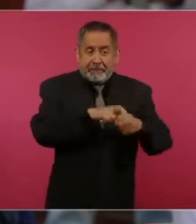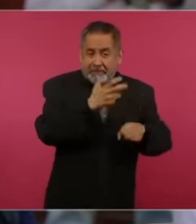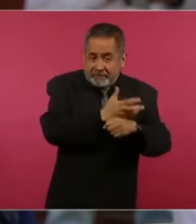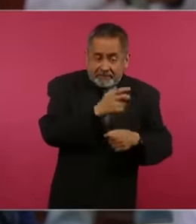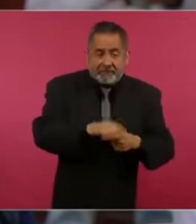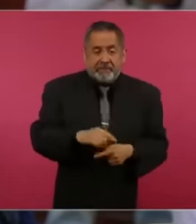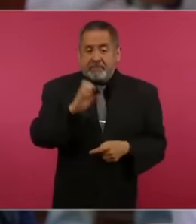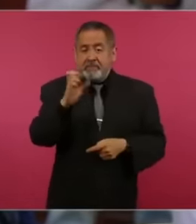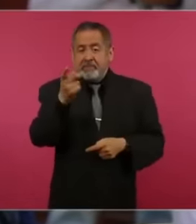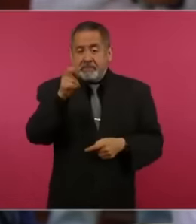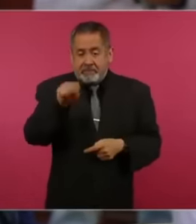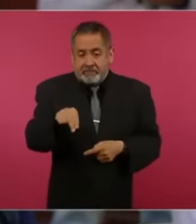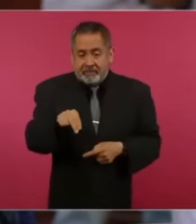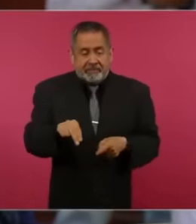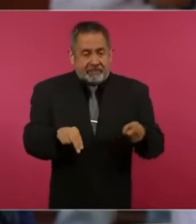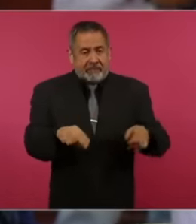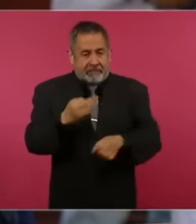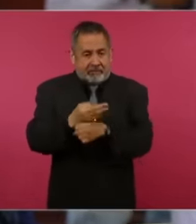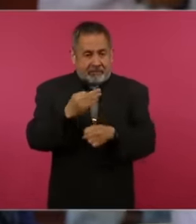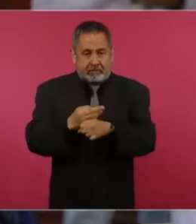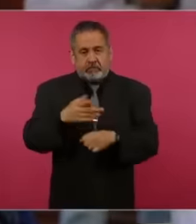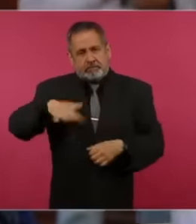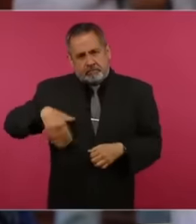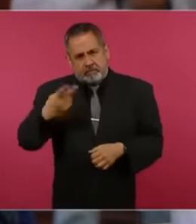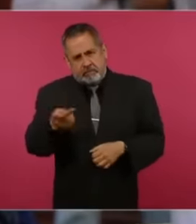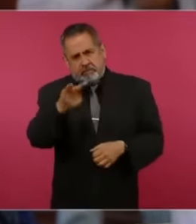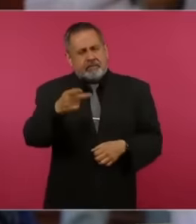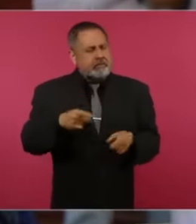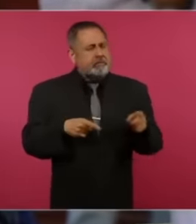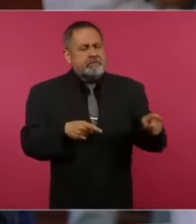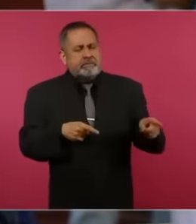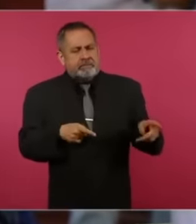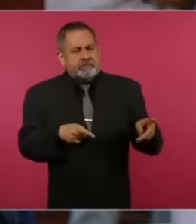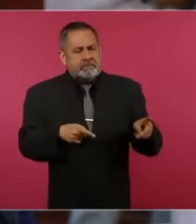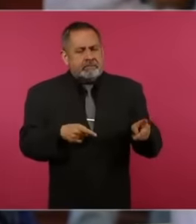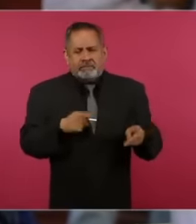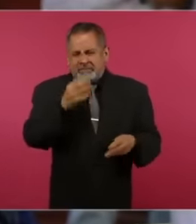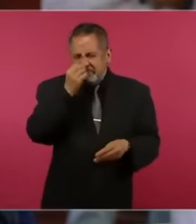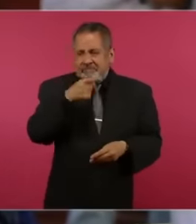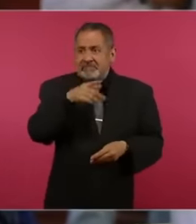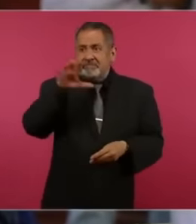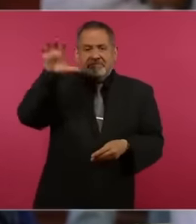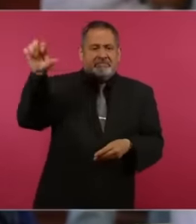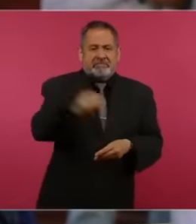that right now Regarding the question I am going to ask you, General León